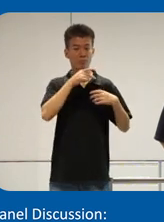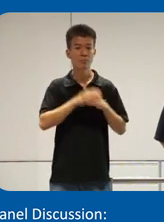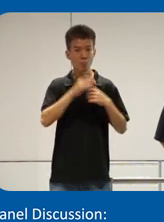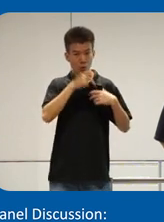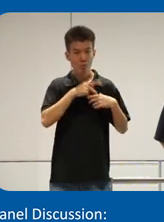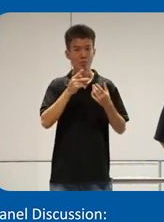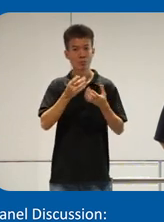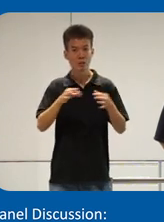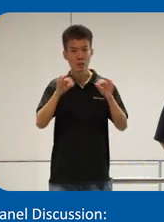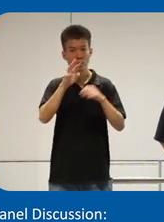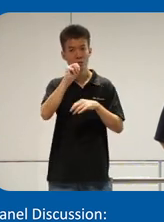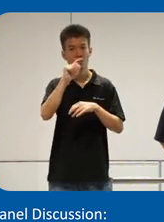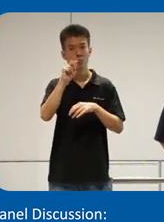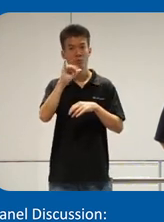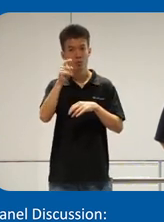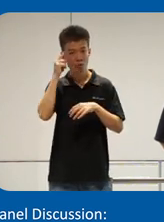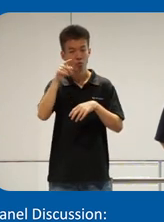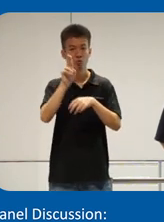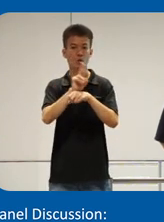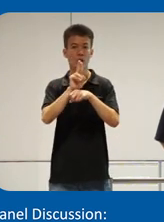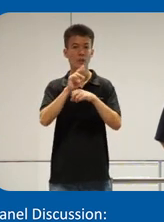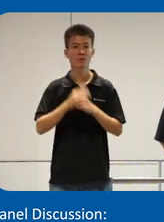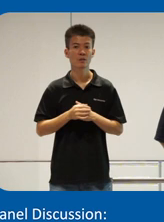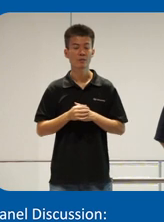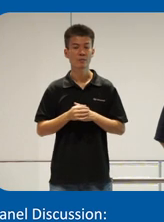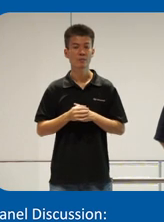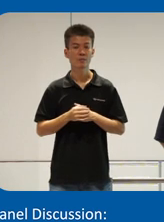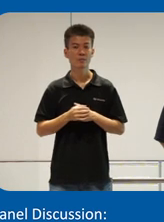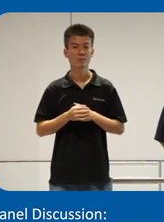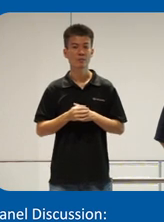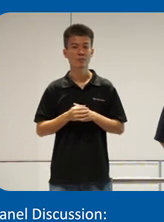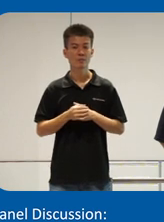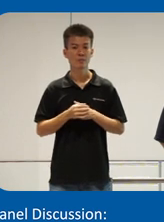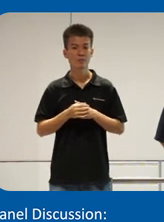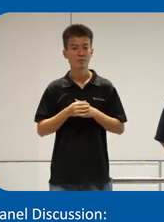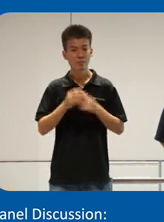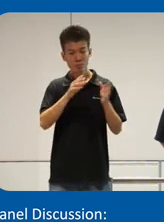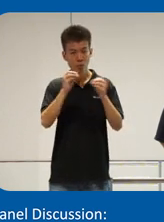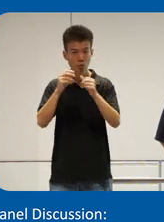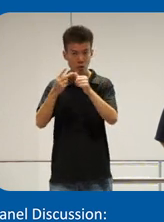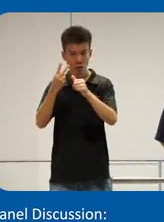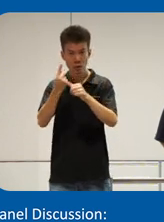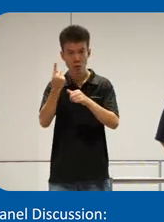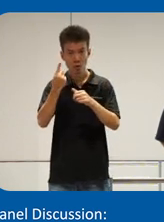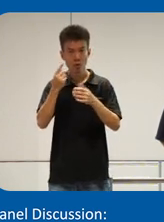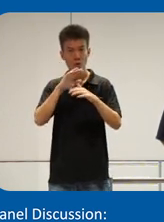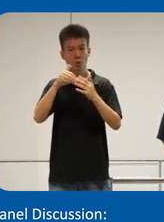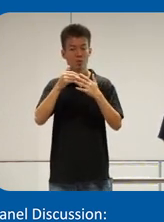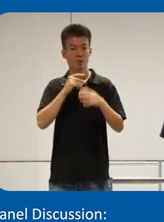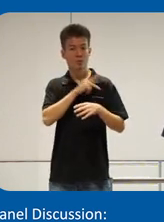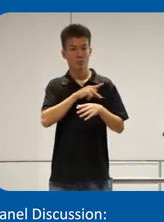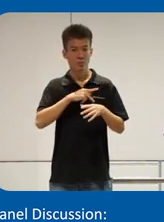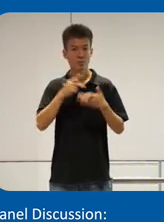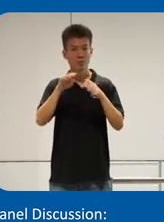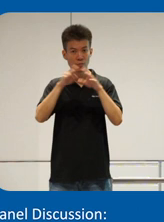metrics for you to utilize move to the second one on the personal so platform creators social